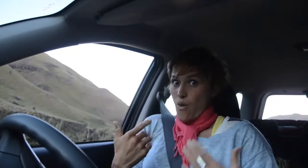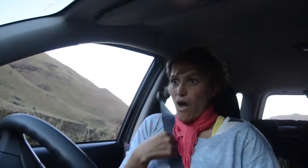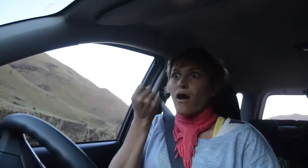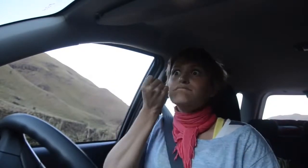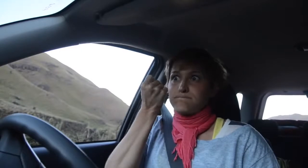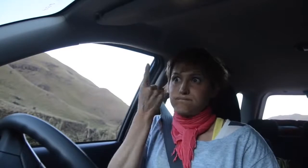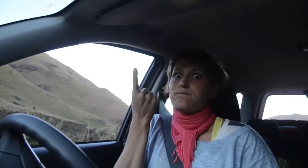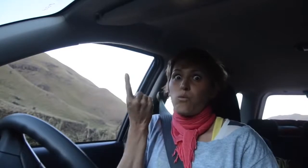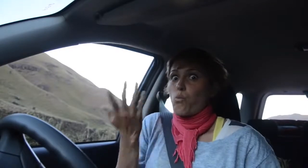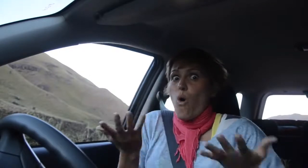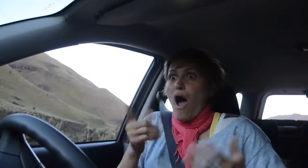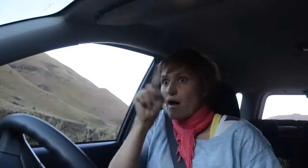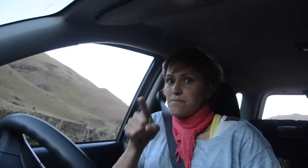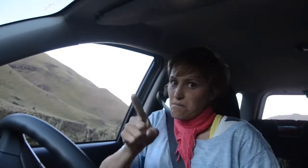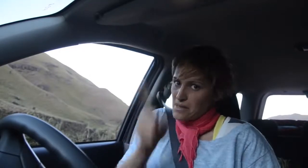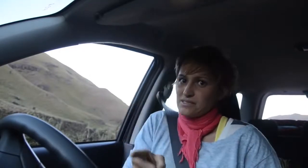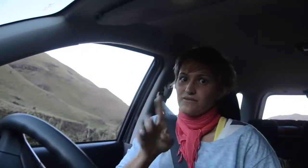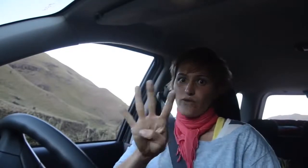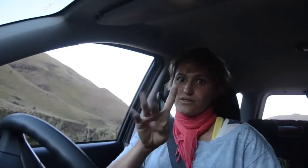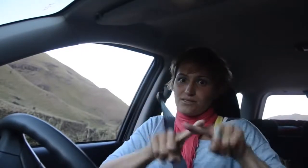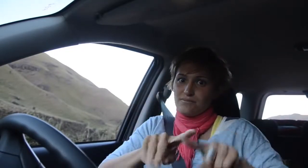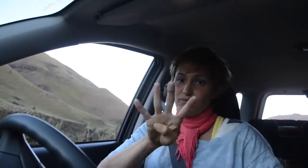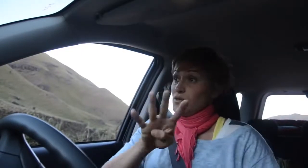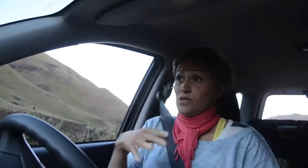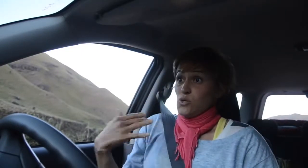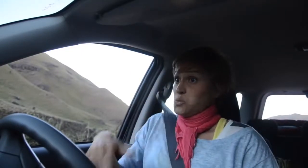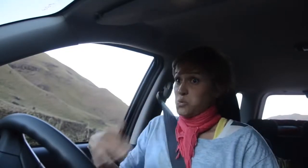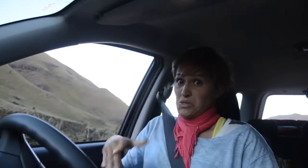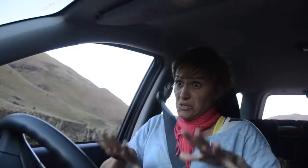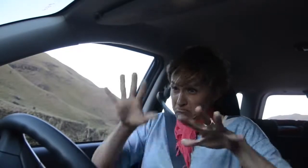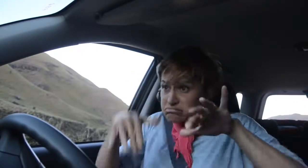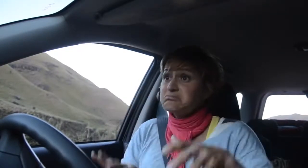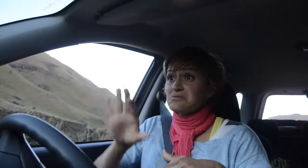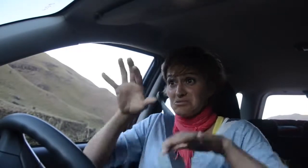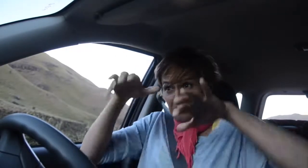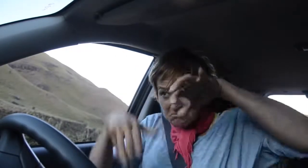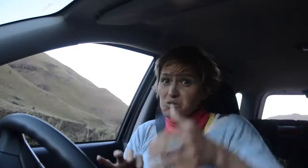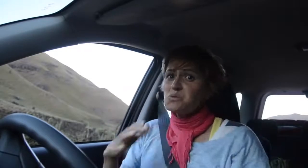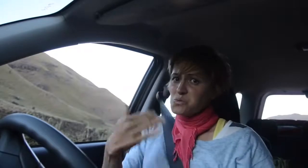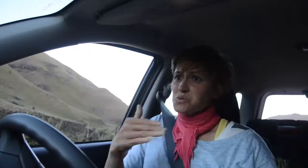understand why it’s mandatory to use 4x4 vehicles